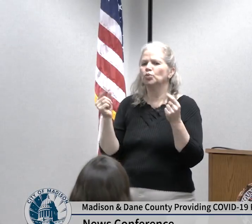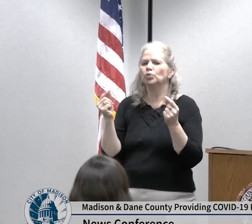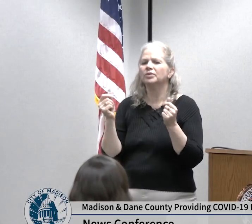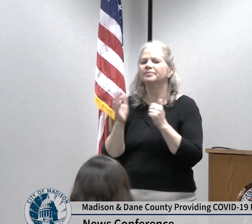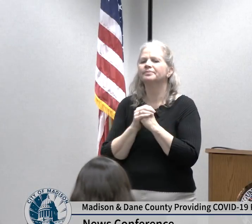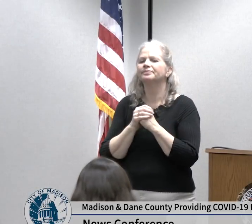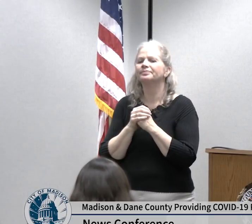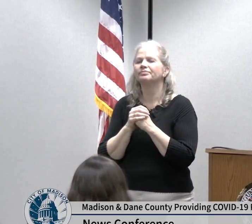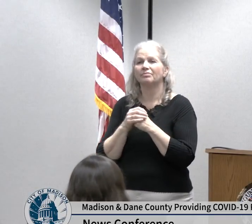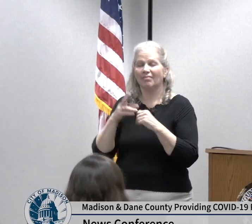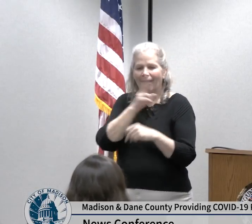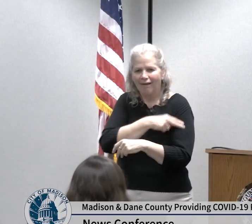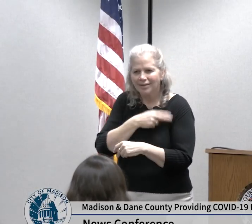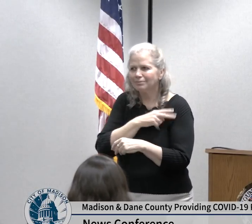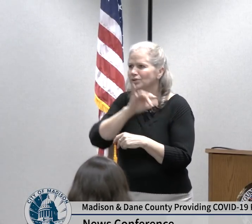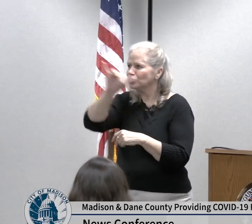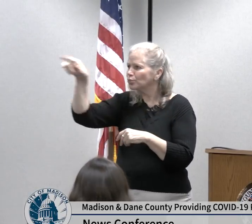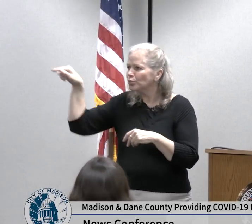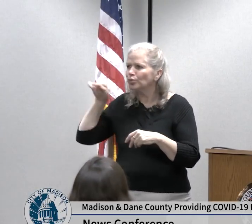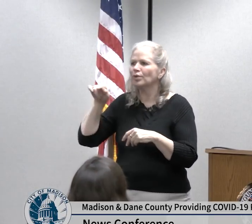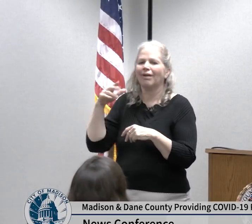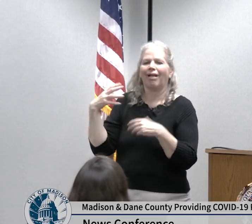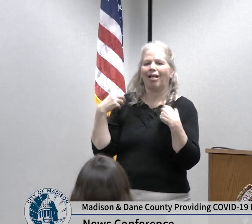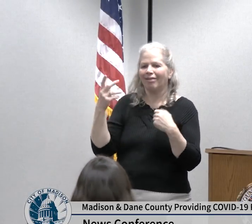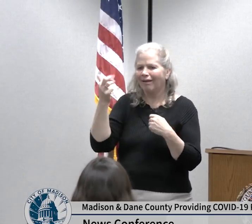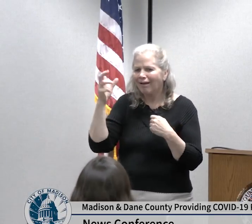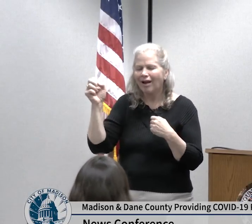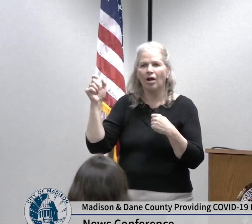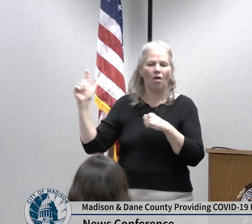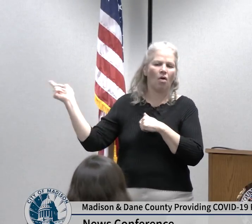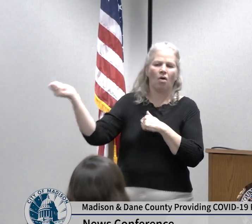administrators who are working hard every day to understand the science of